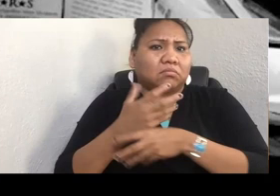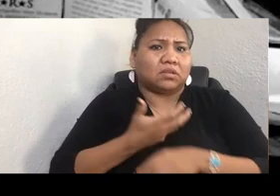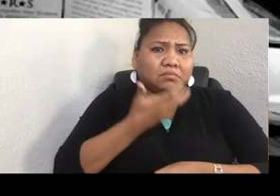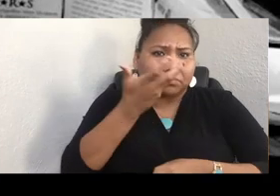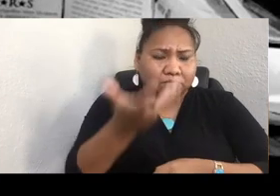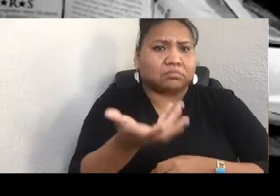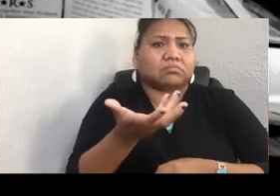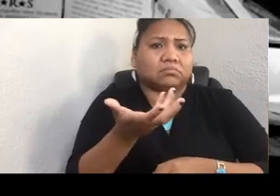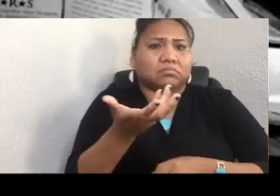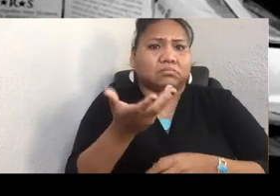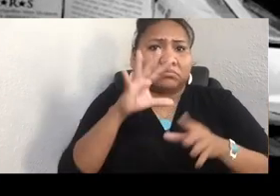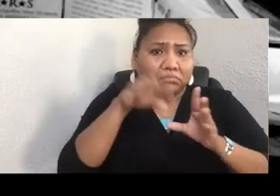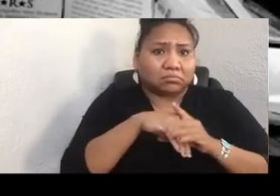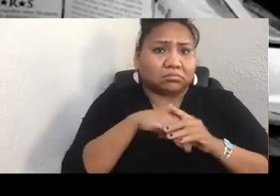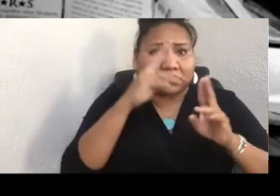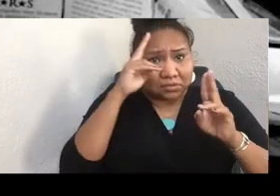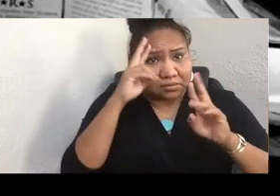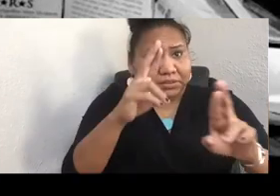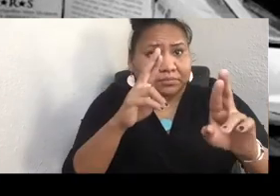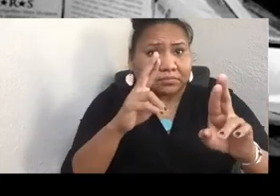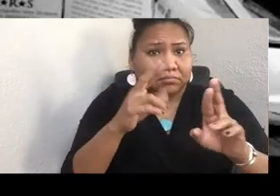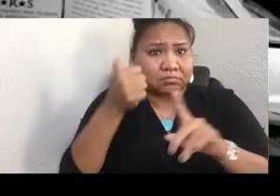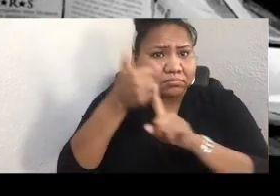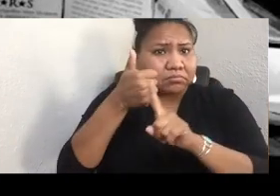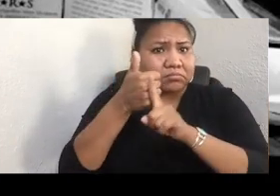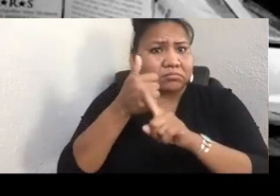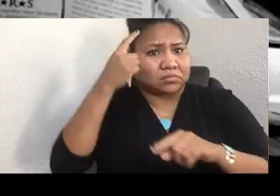First of yourself to yourself, yourself to your family,